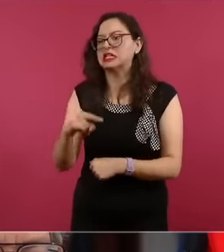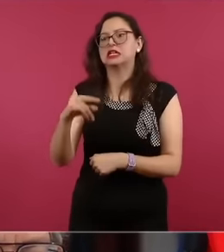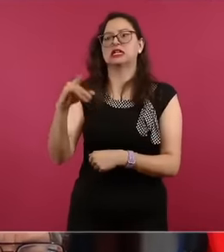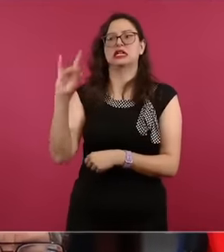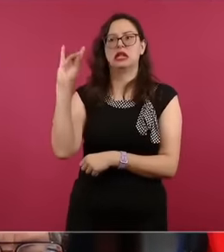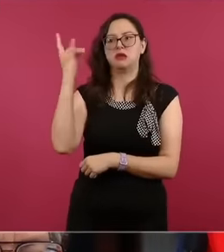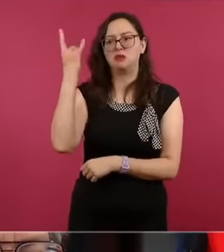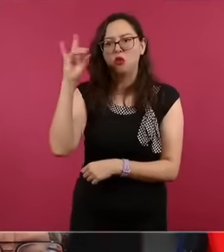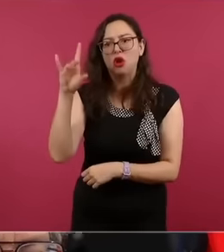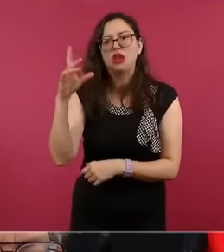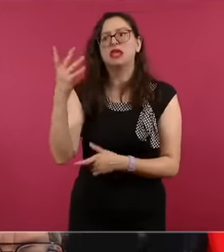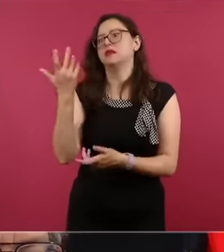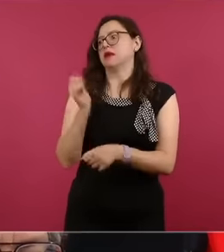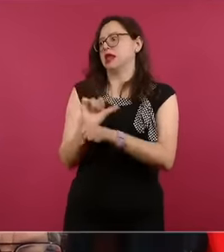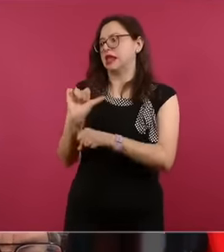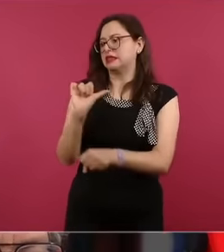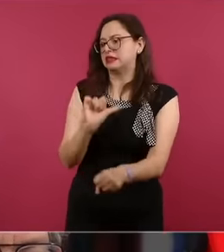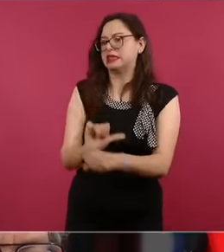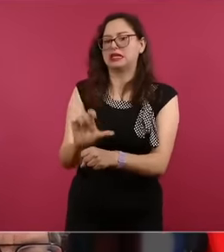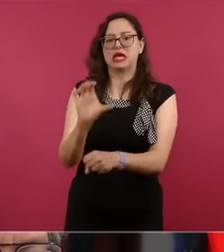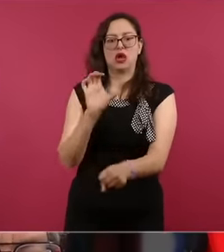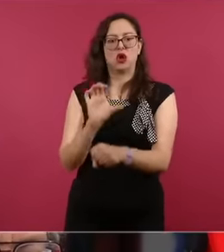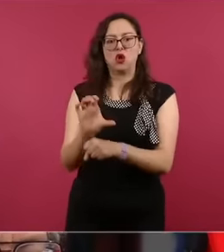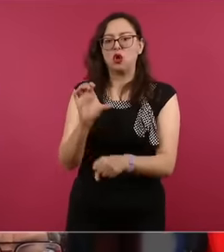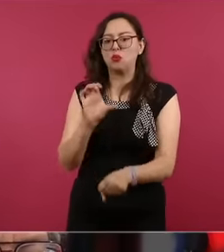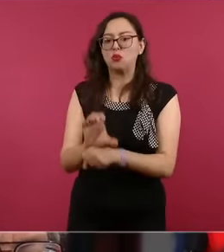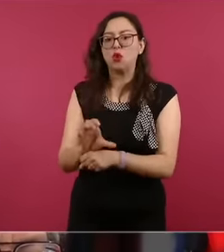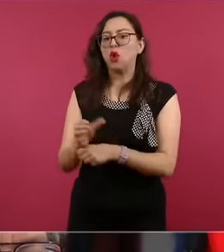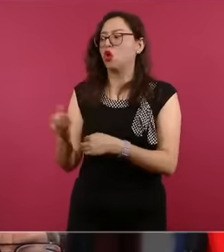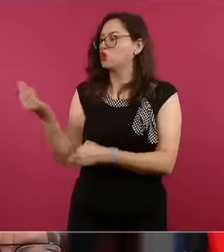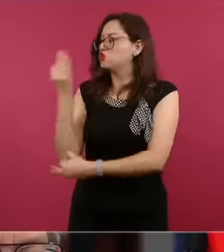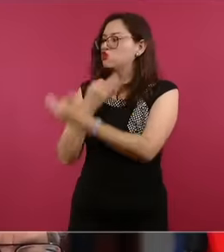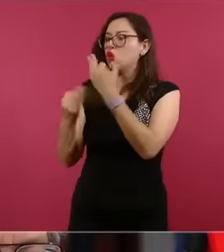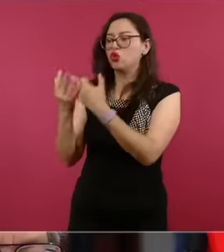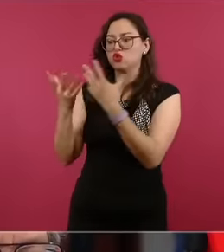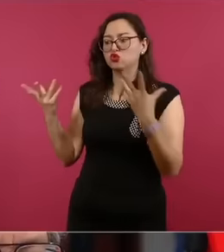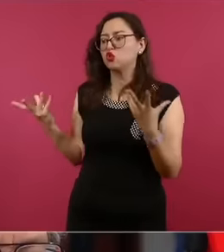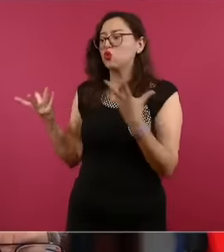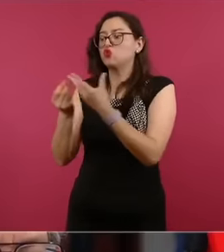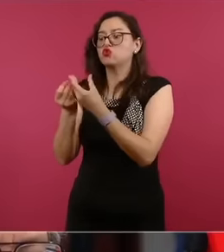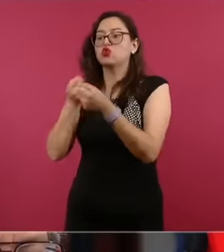Colombia and all other countries that in another way also have independent